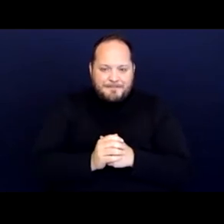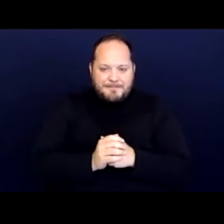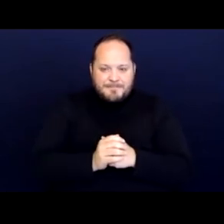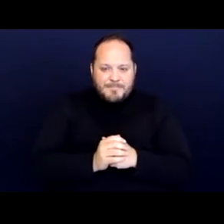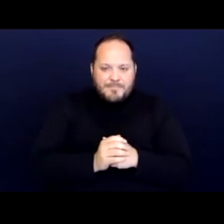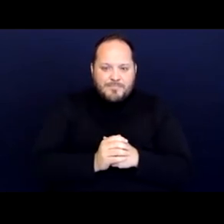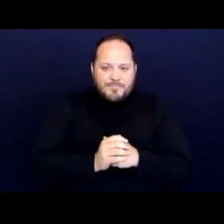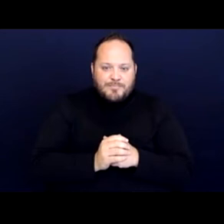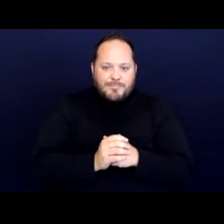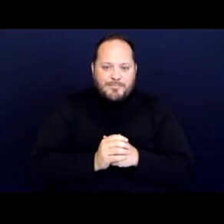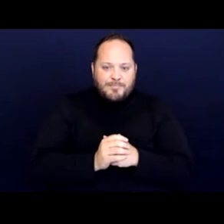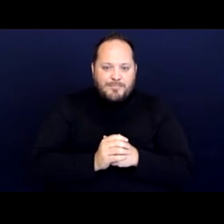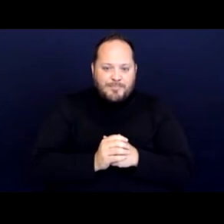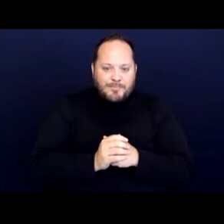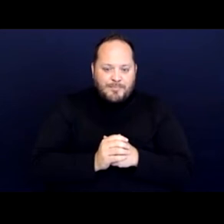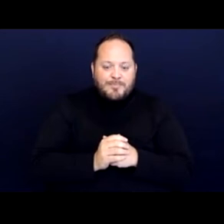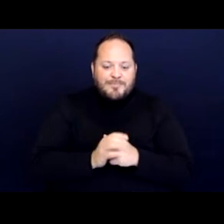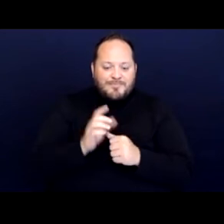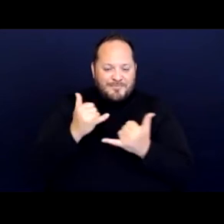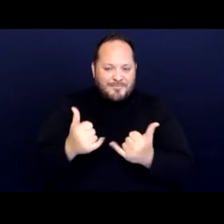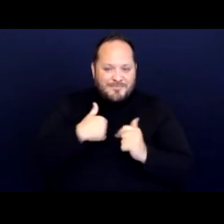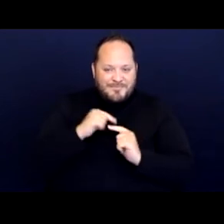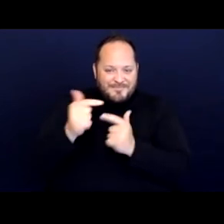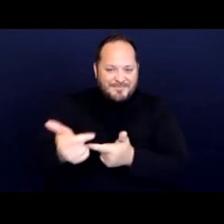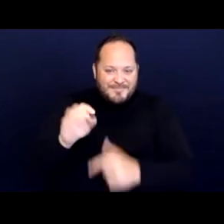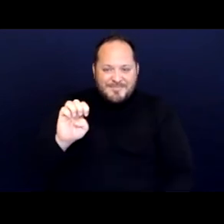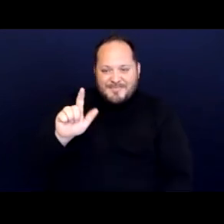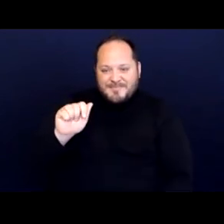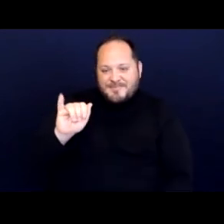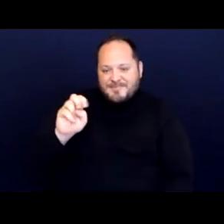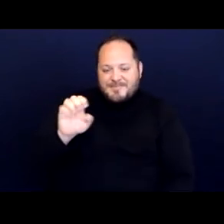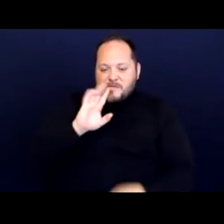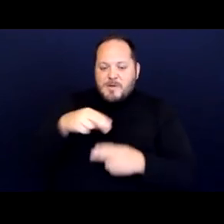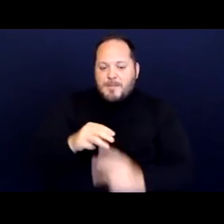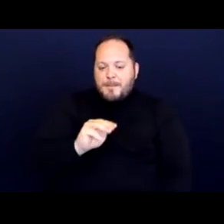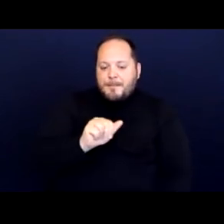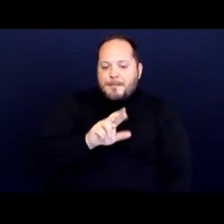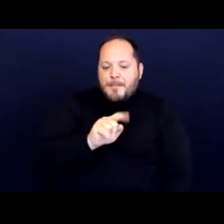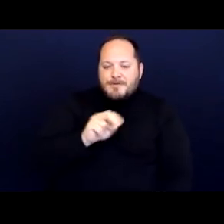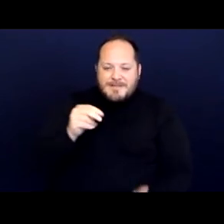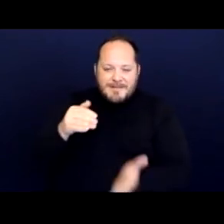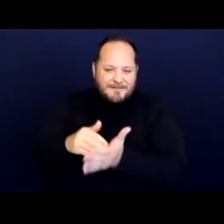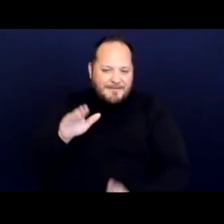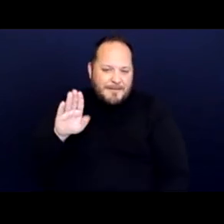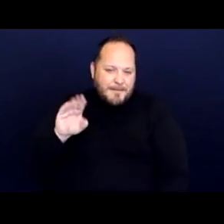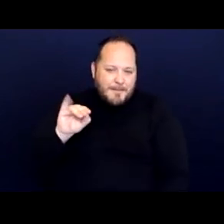And I'm gonna hand it over to Elaine for Martin V Boise. [Elaine] Thanks.